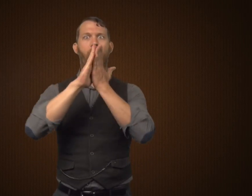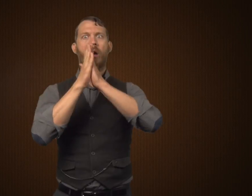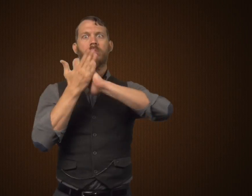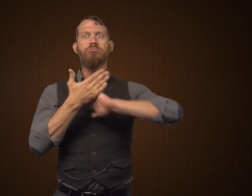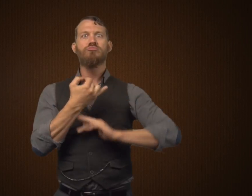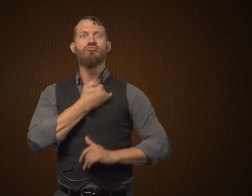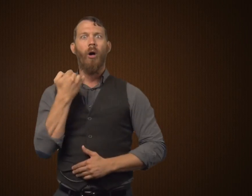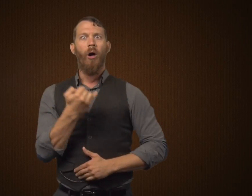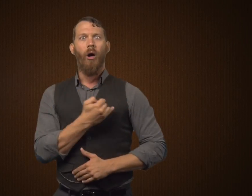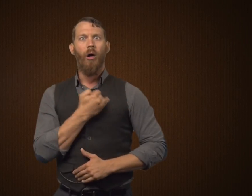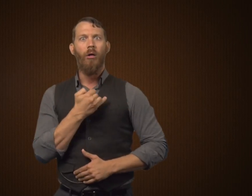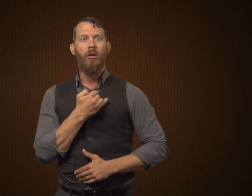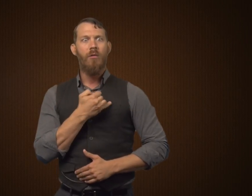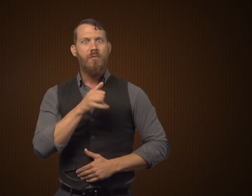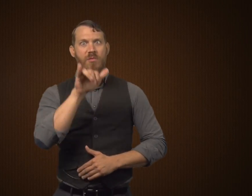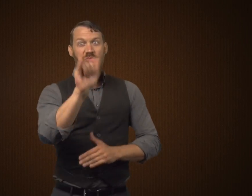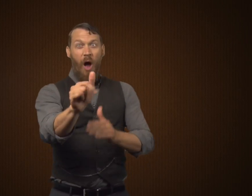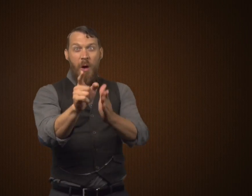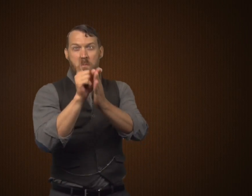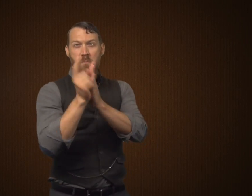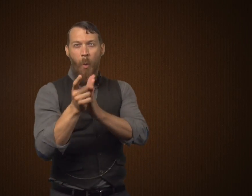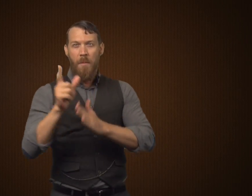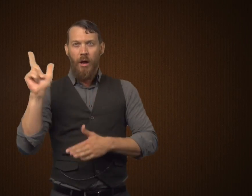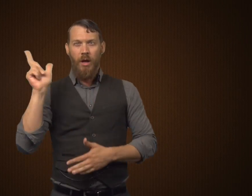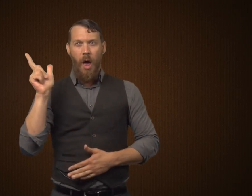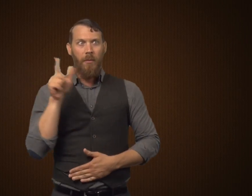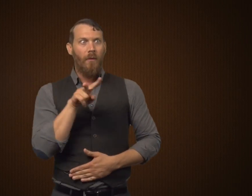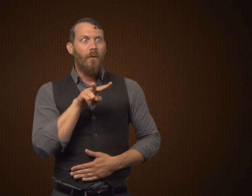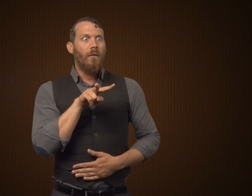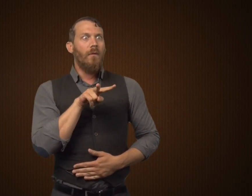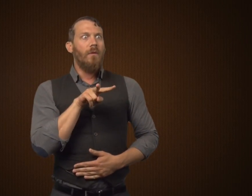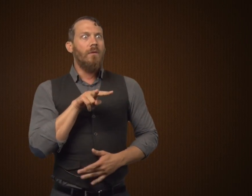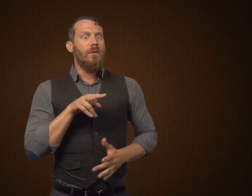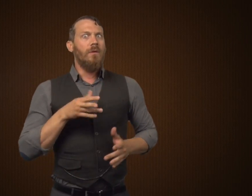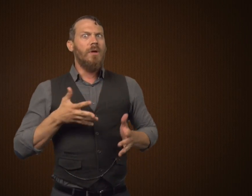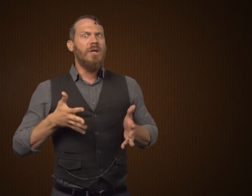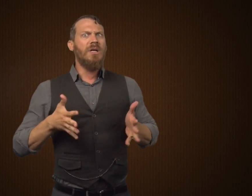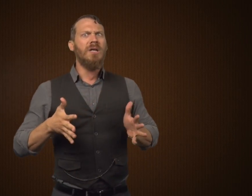His face contorted, his body changed and he became Dr. Jekyll.